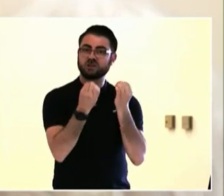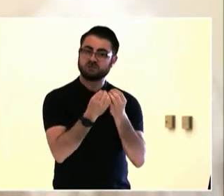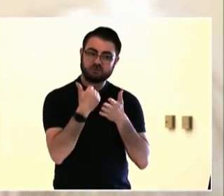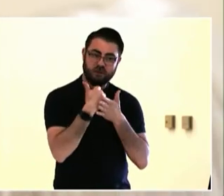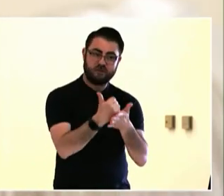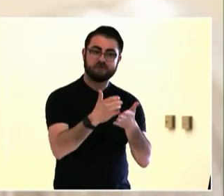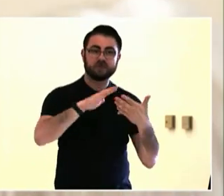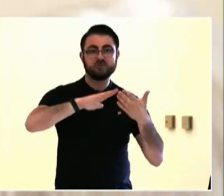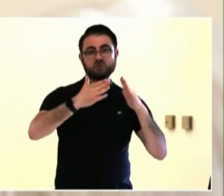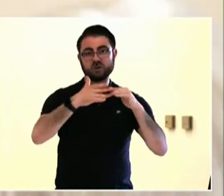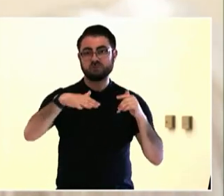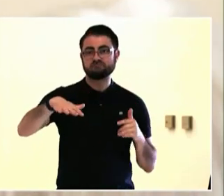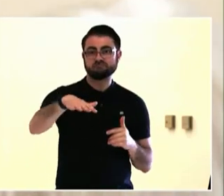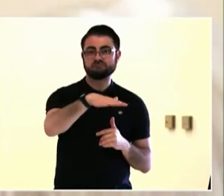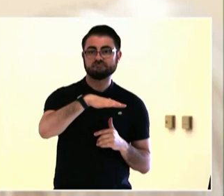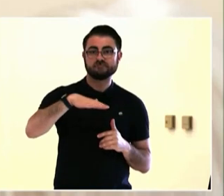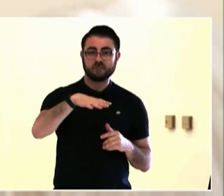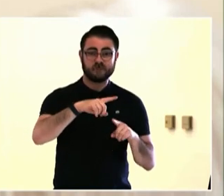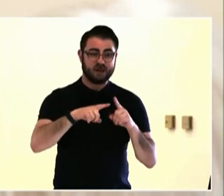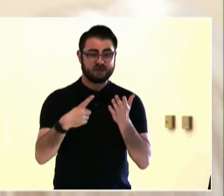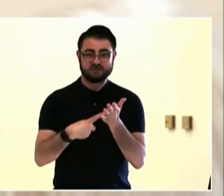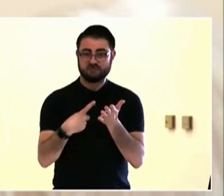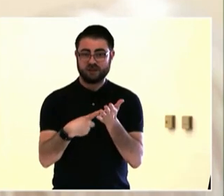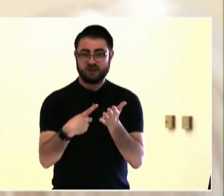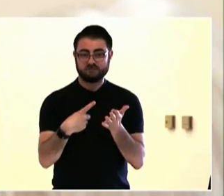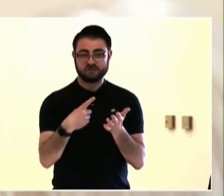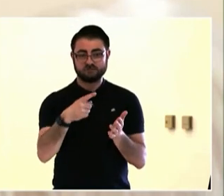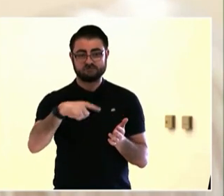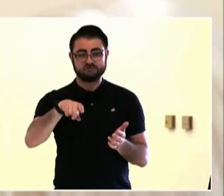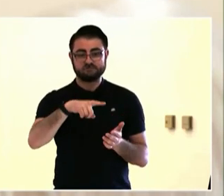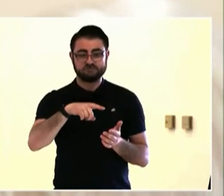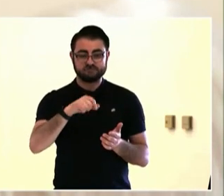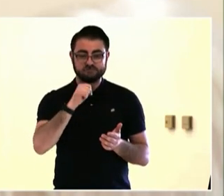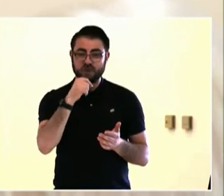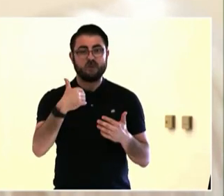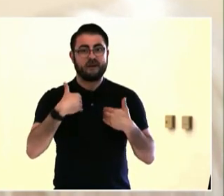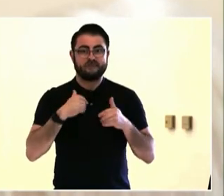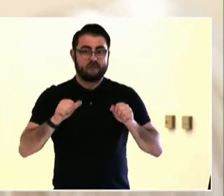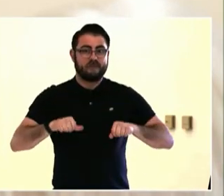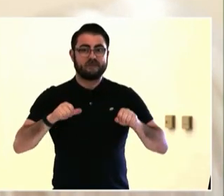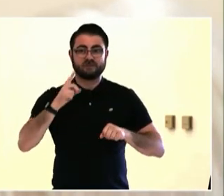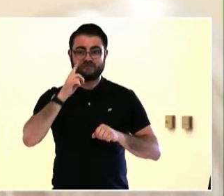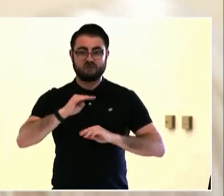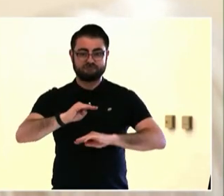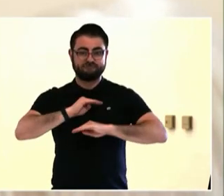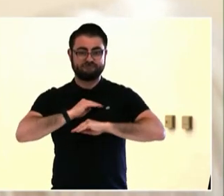So I think that we need to be innovative.